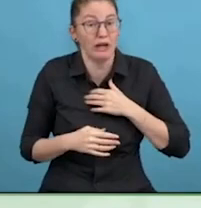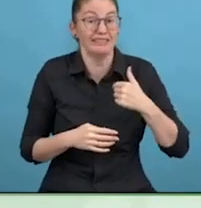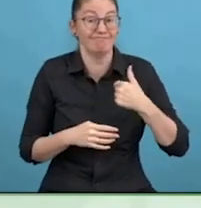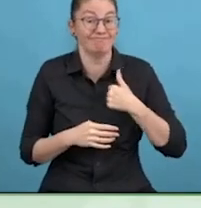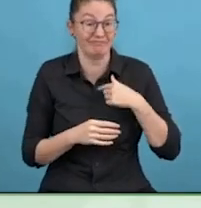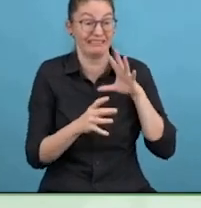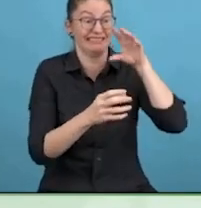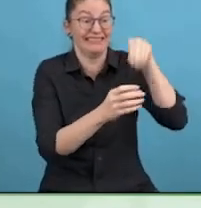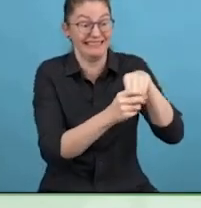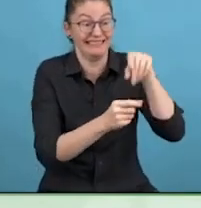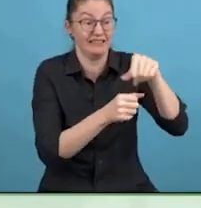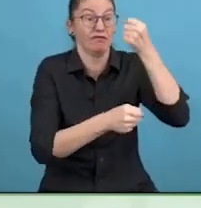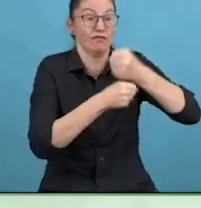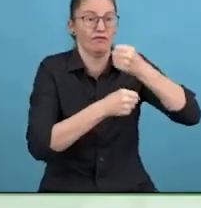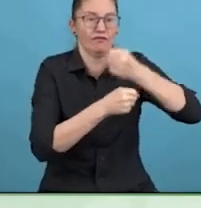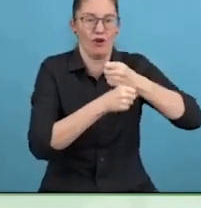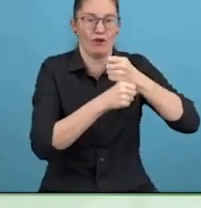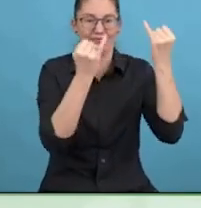There are many people who are not that lucky.